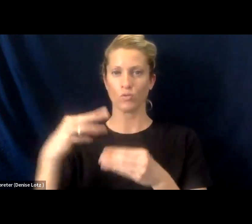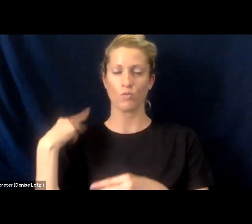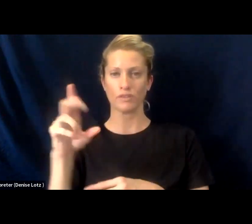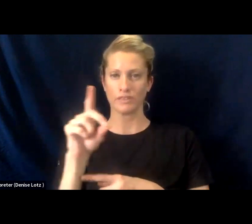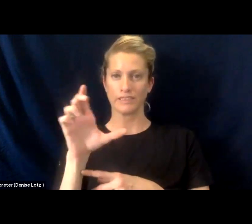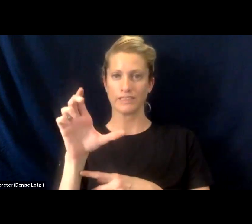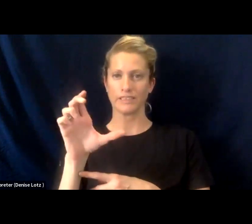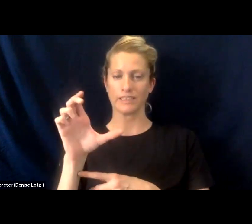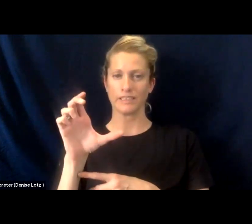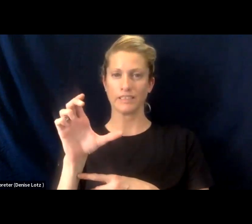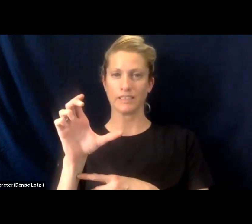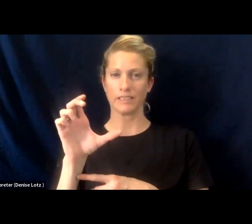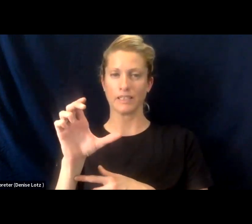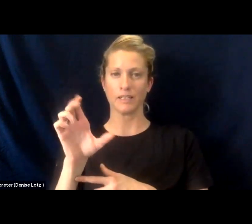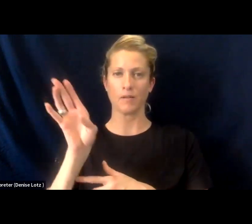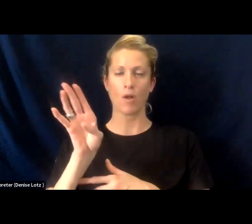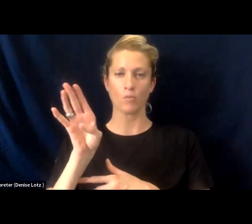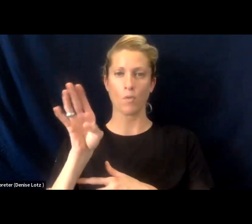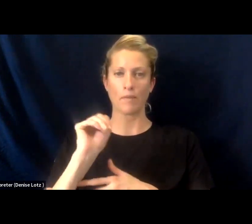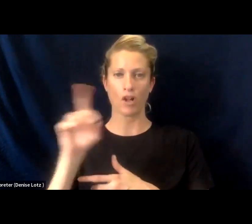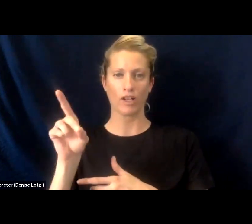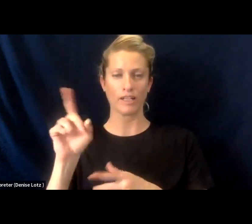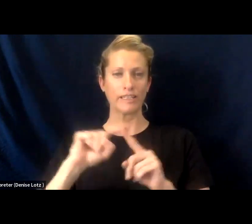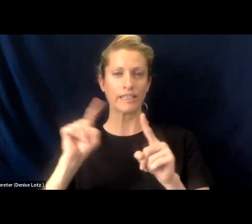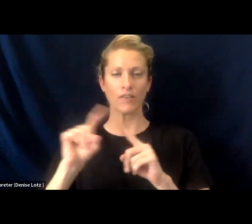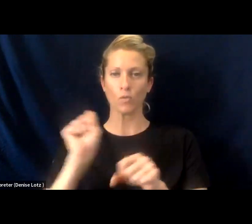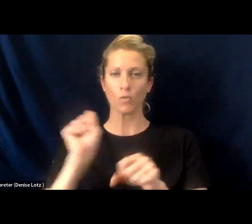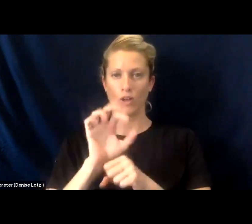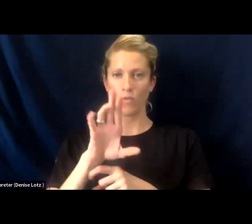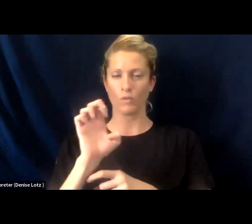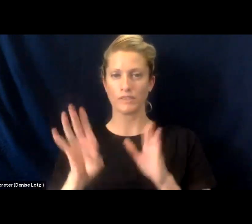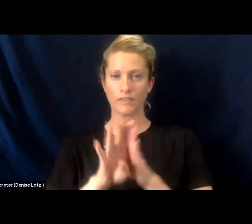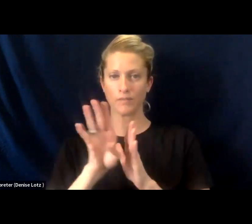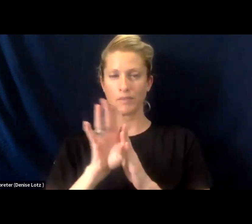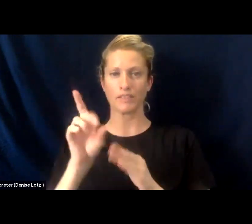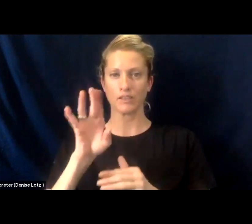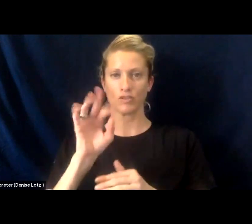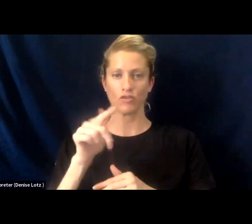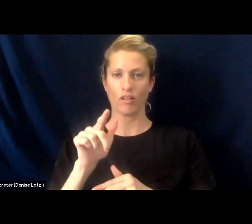And Baltimore, Maryland, and has a variety of different workforce development and also digital inclusion programs.